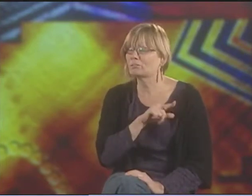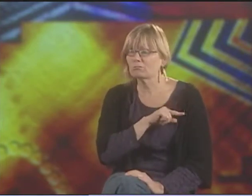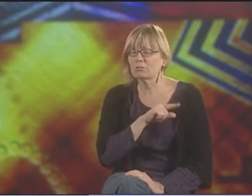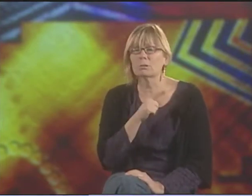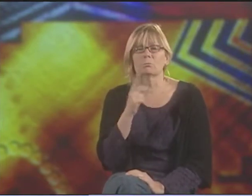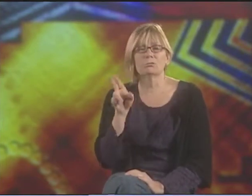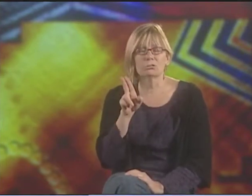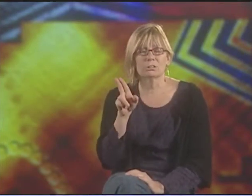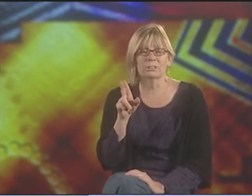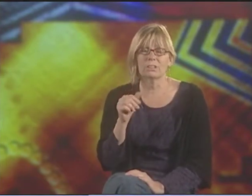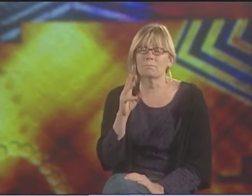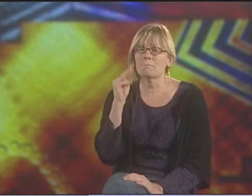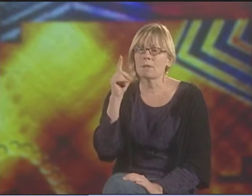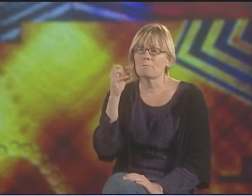PATRICK GRAYBILL USES IT.